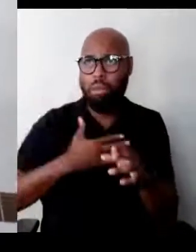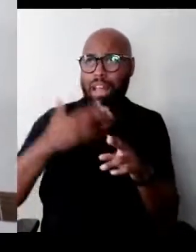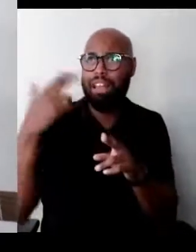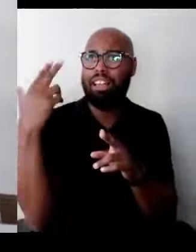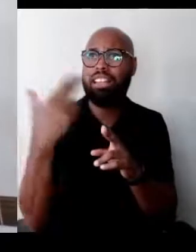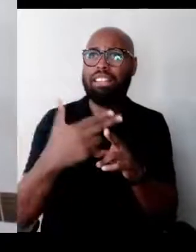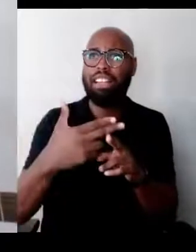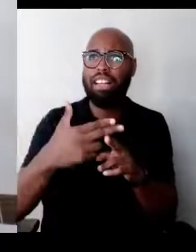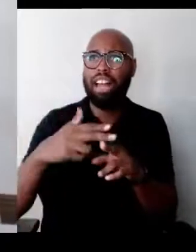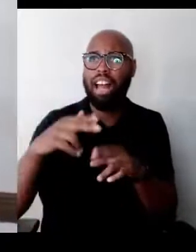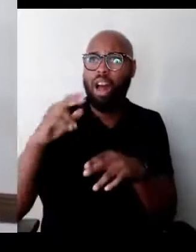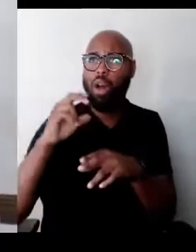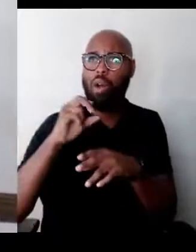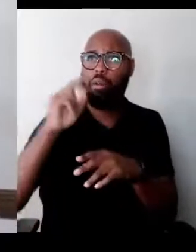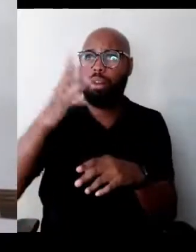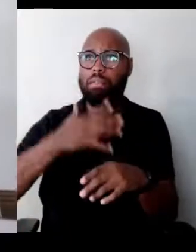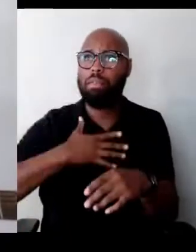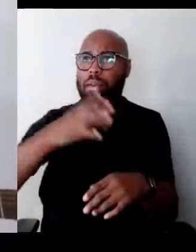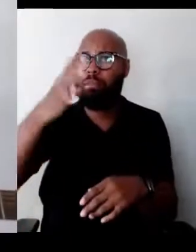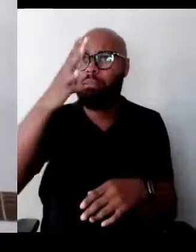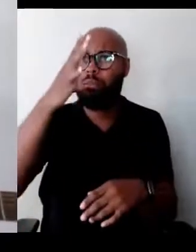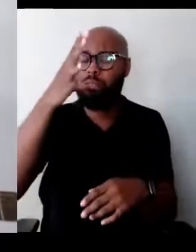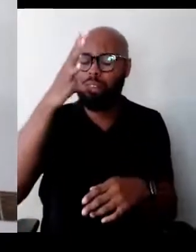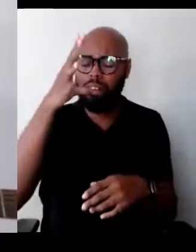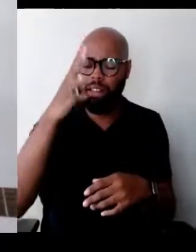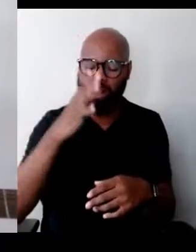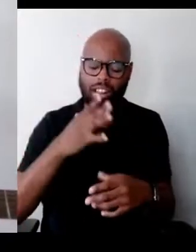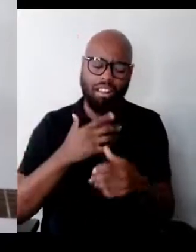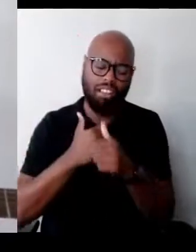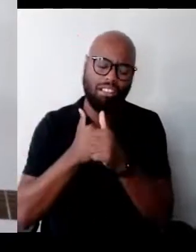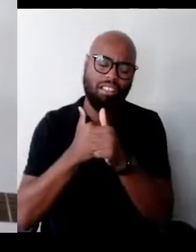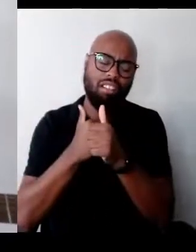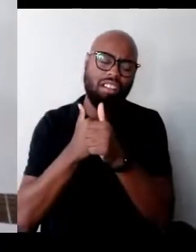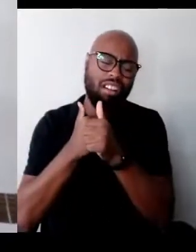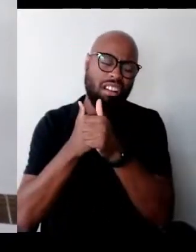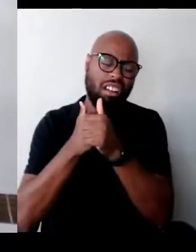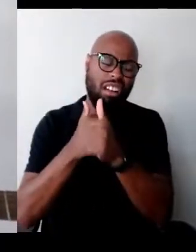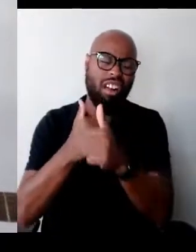Again won't you follow, follow the sound